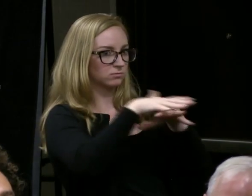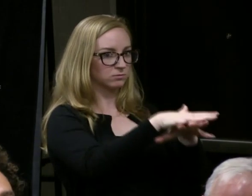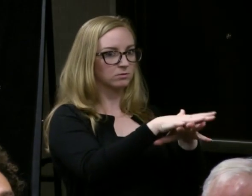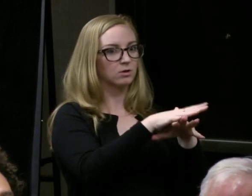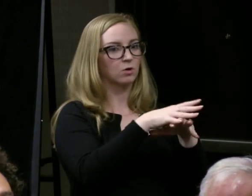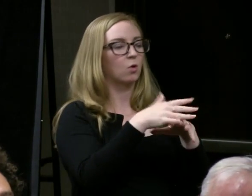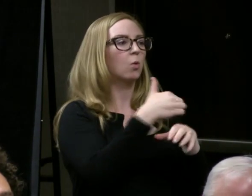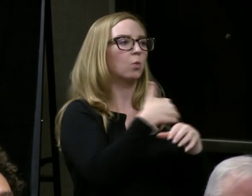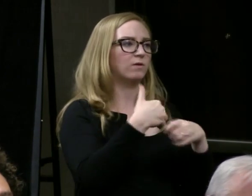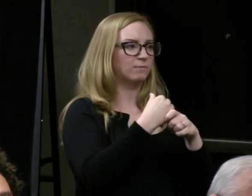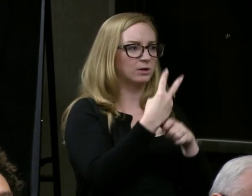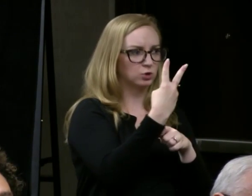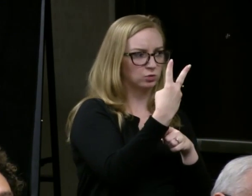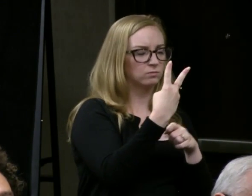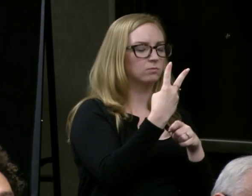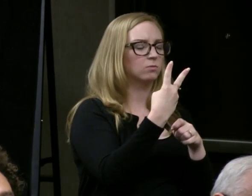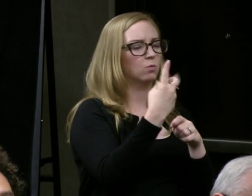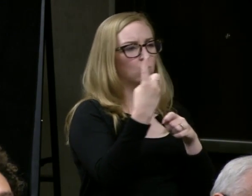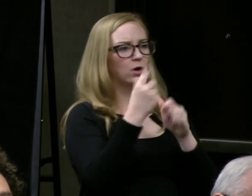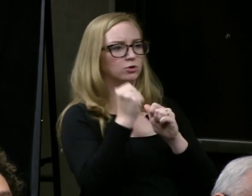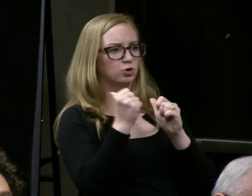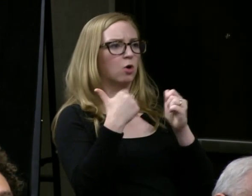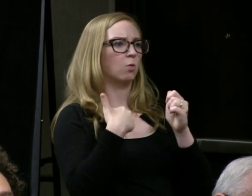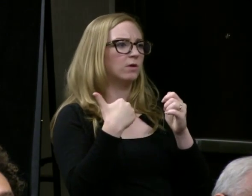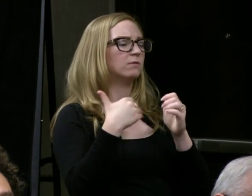one week we've done multiple runs of.